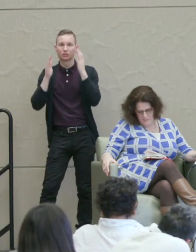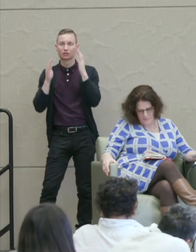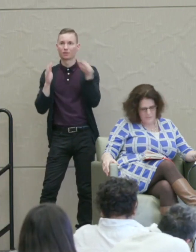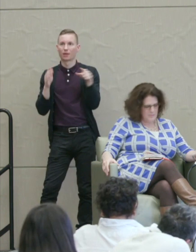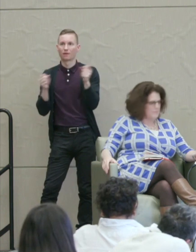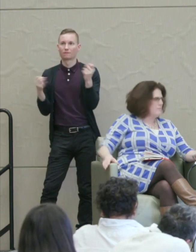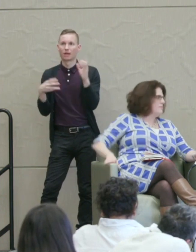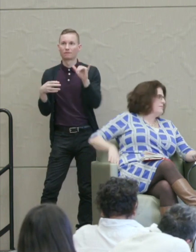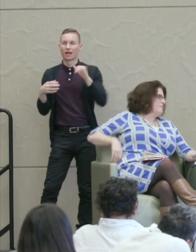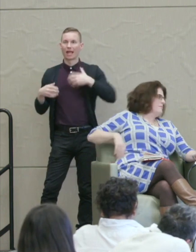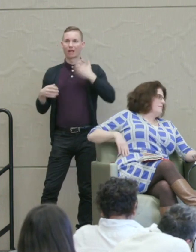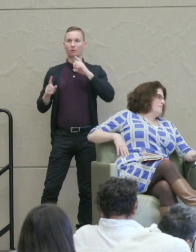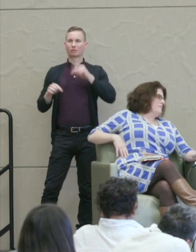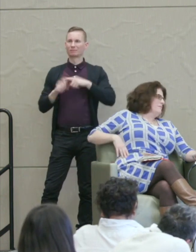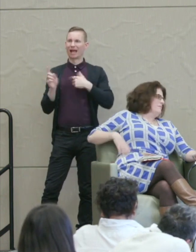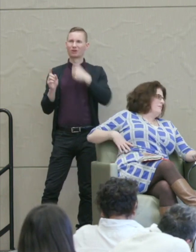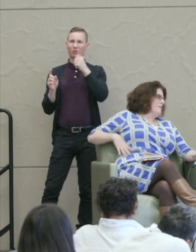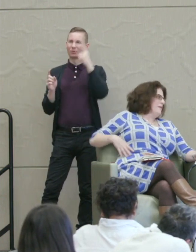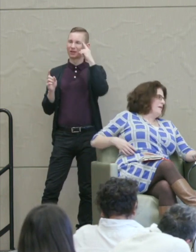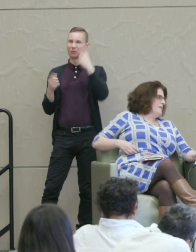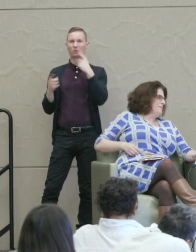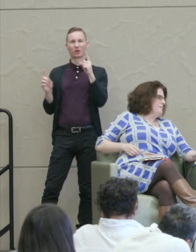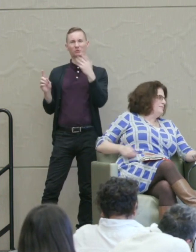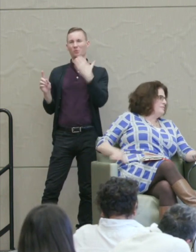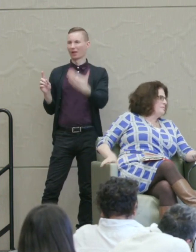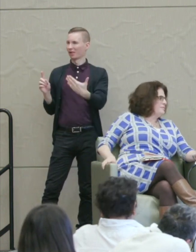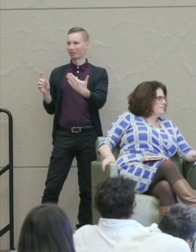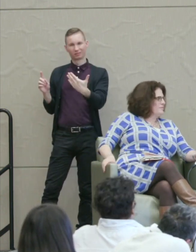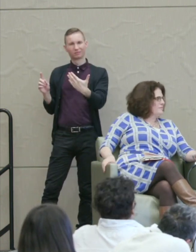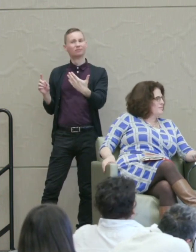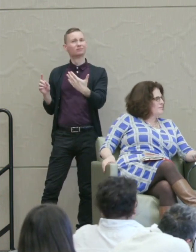But I don't think it works very well and not for long.